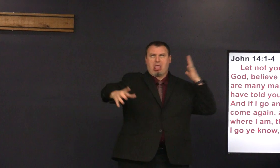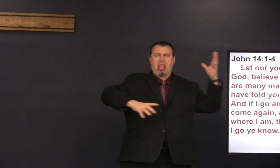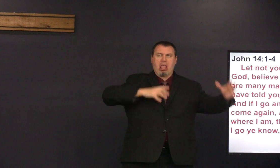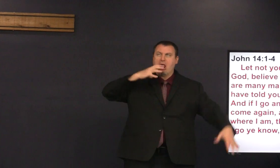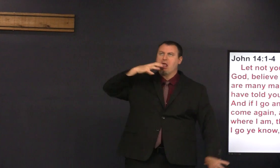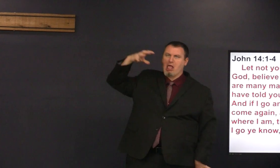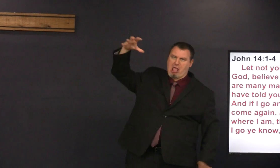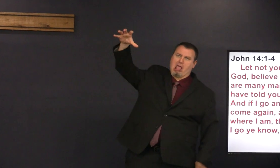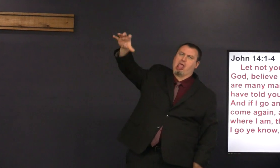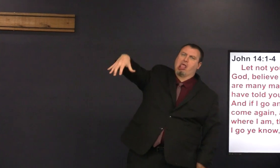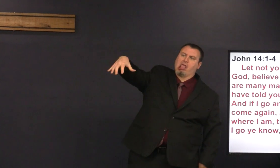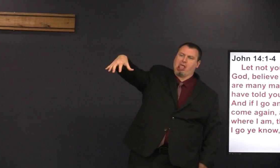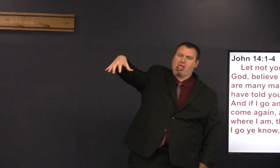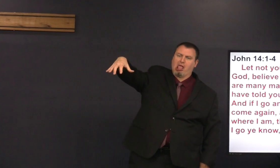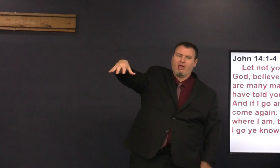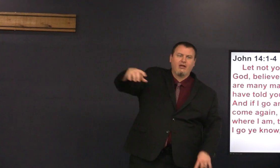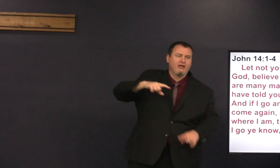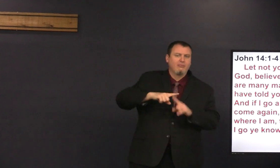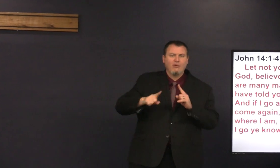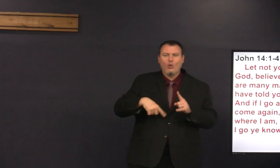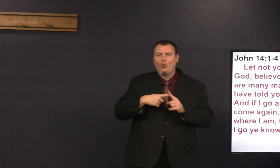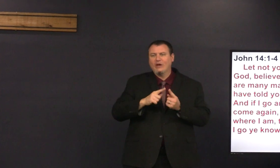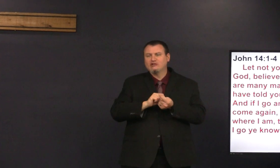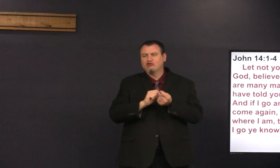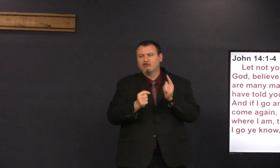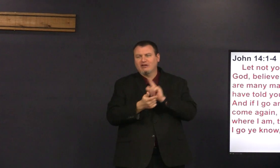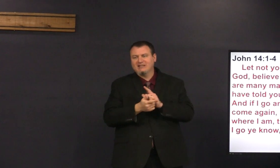when we think of the word Mansion we think of a big house